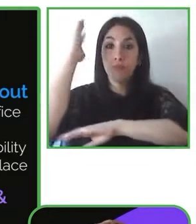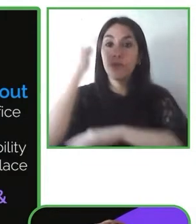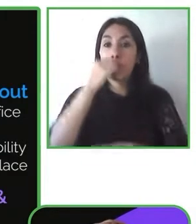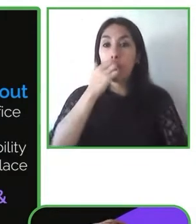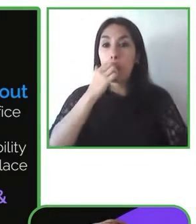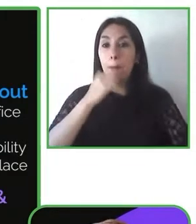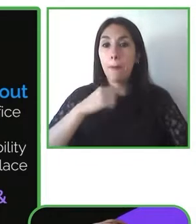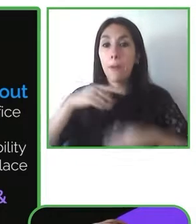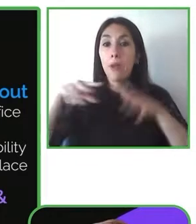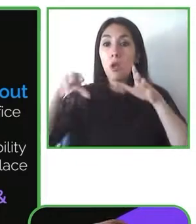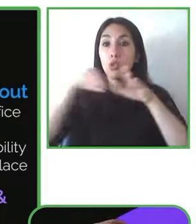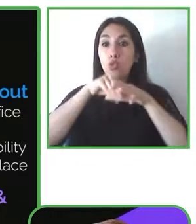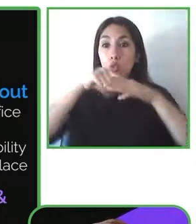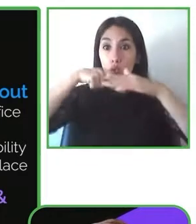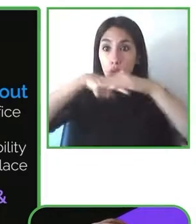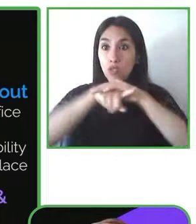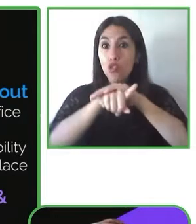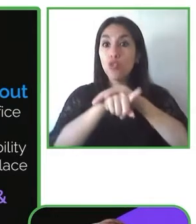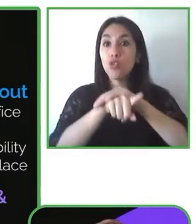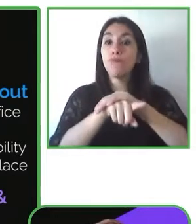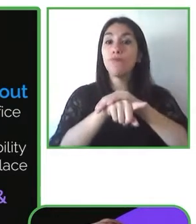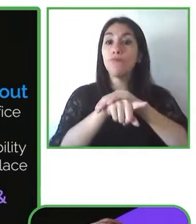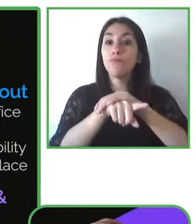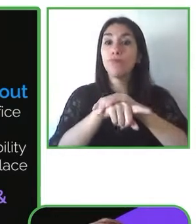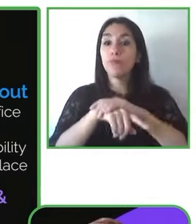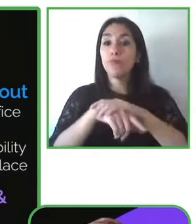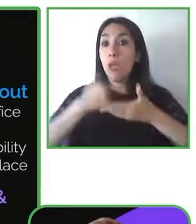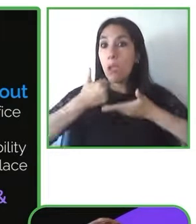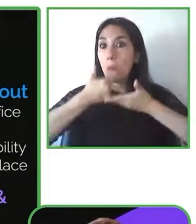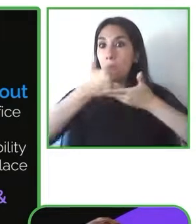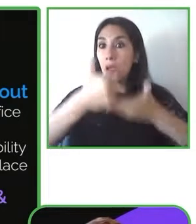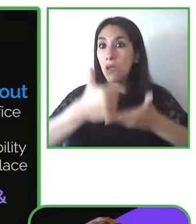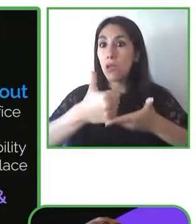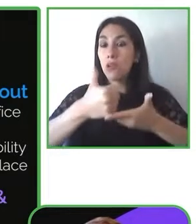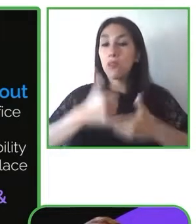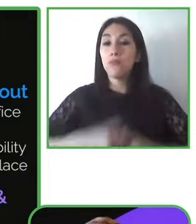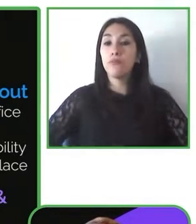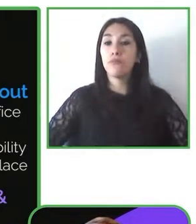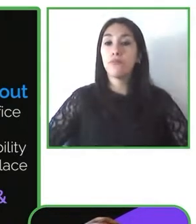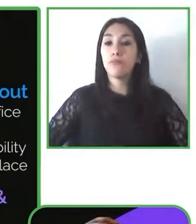for the recruitment of people with disabilities in the cyber security sector last year we deliver